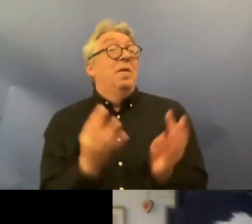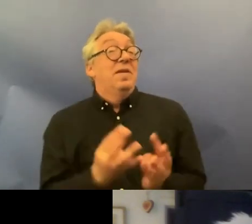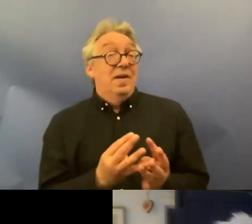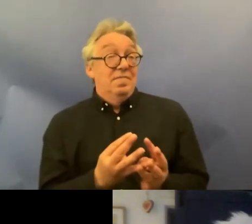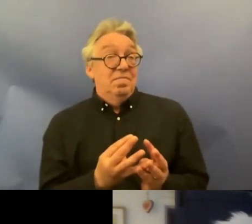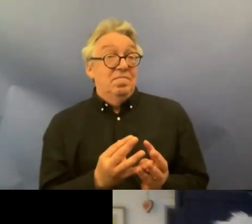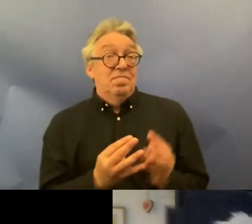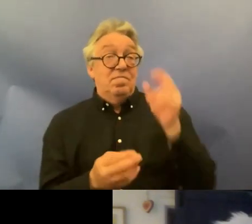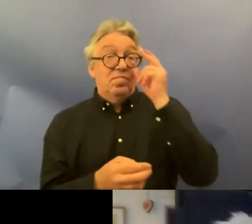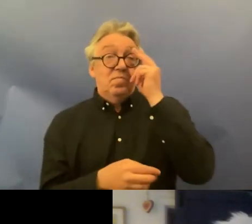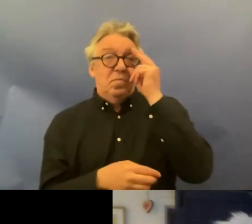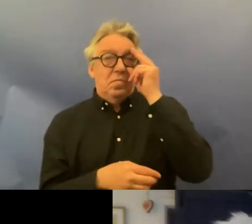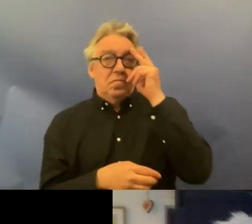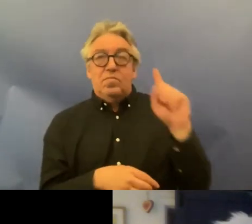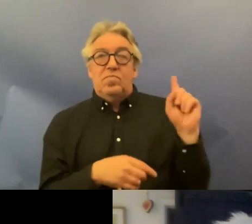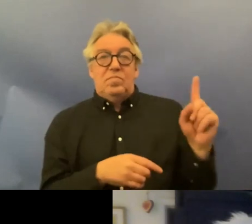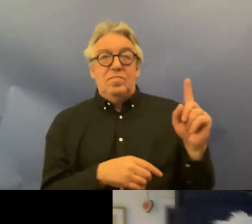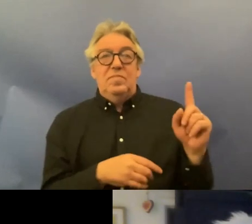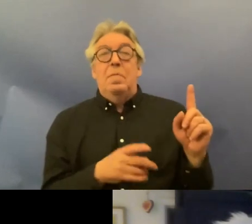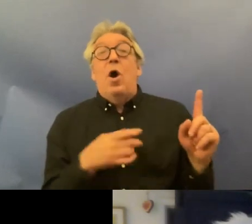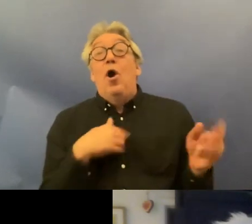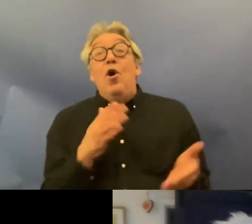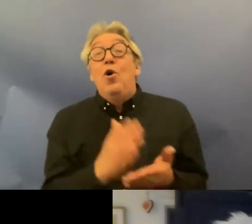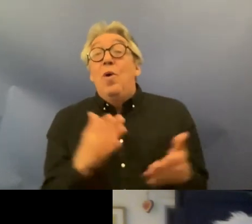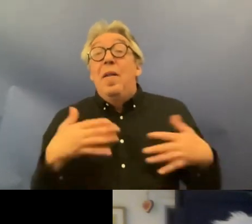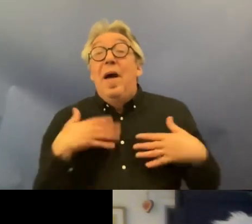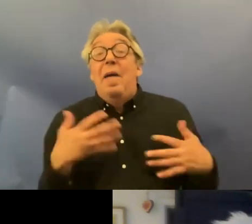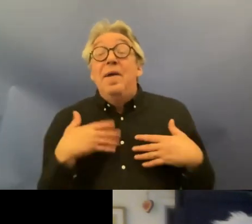view on the progress in Norway but I'm really happy that I can now